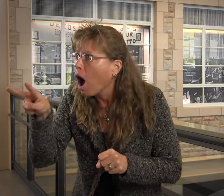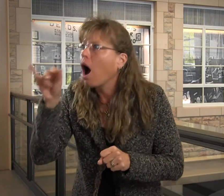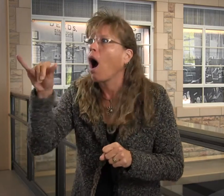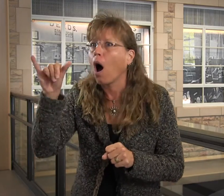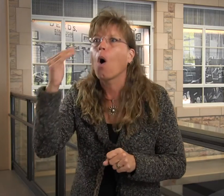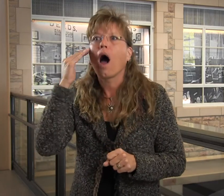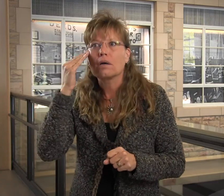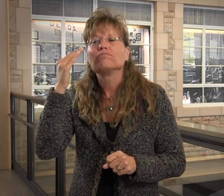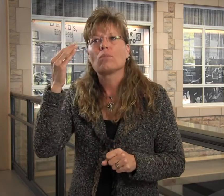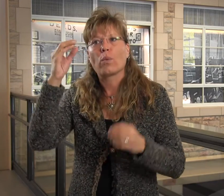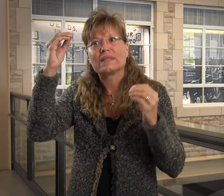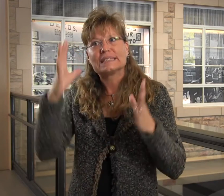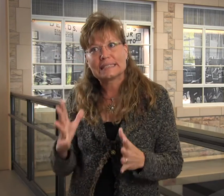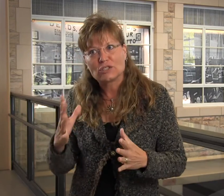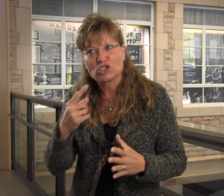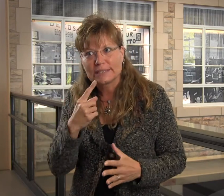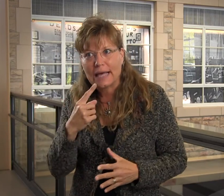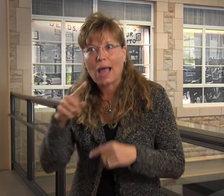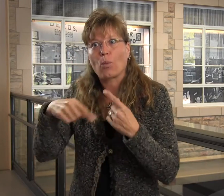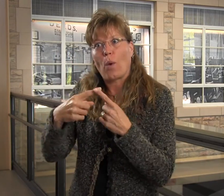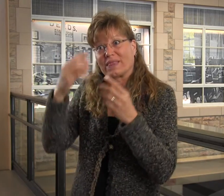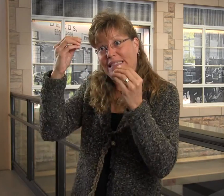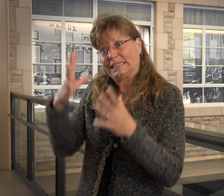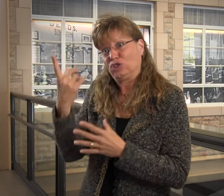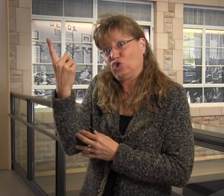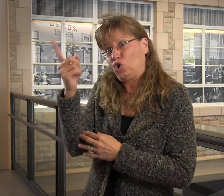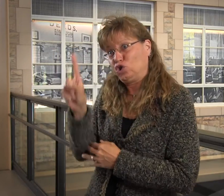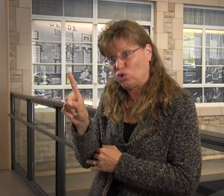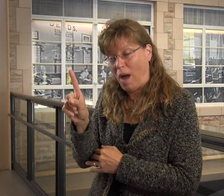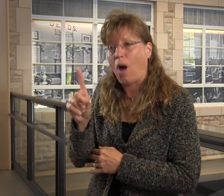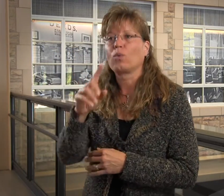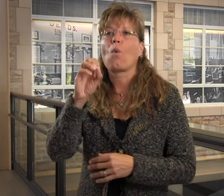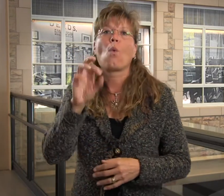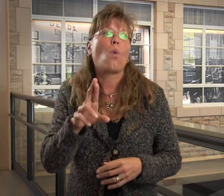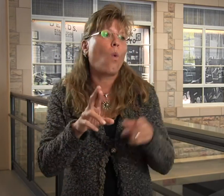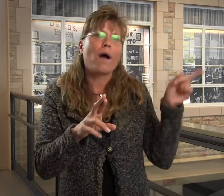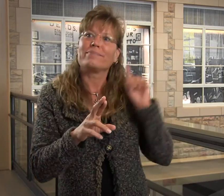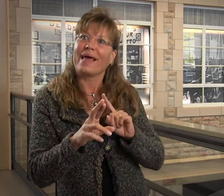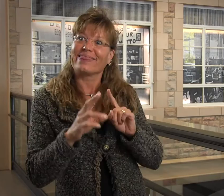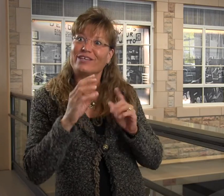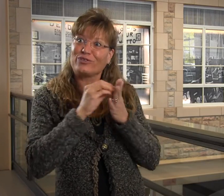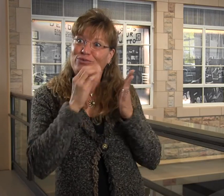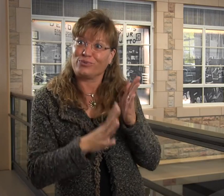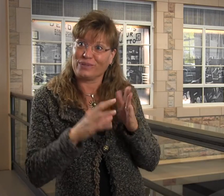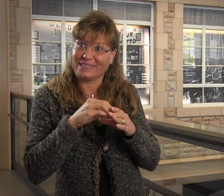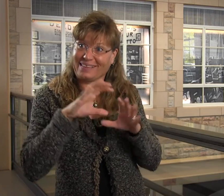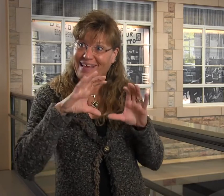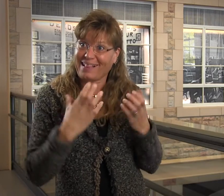but now I was aware of what was going on. If the teacher would turn around, I would know what they were saying. If the student would come into the classroom,